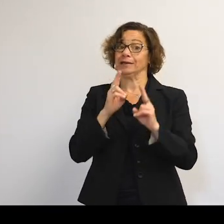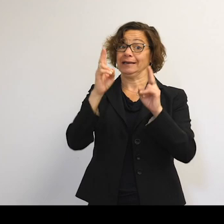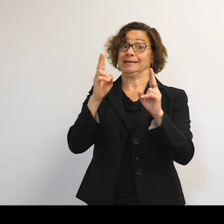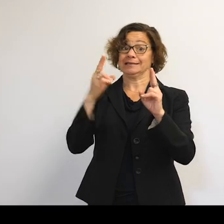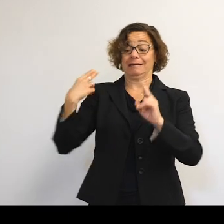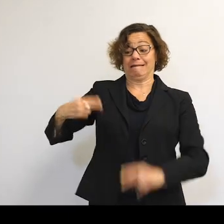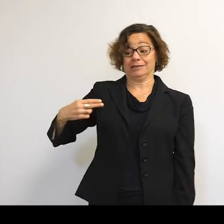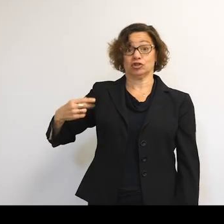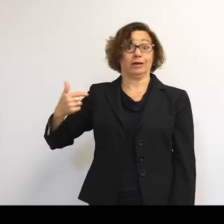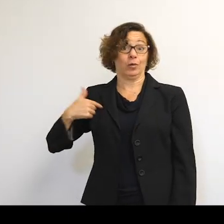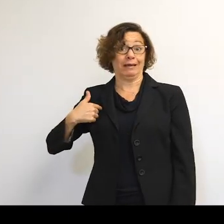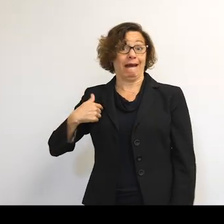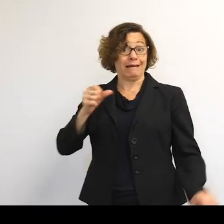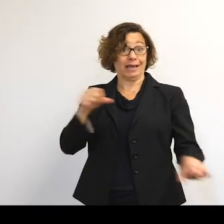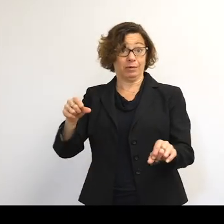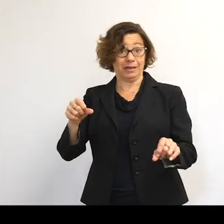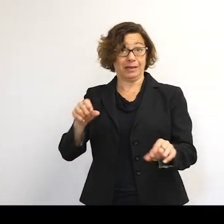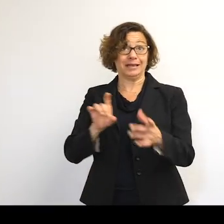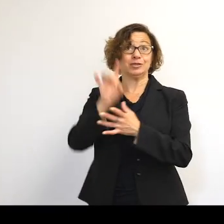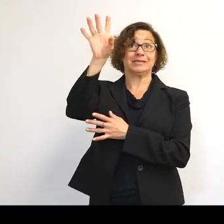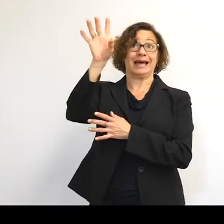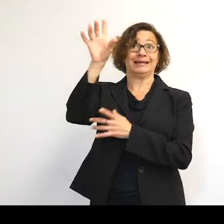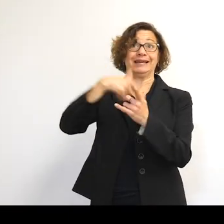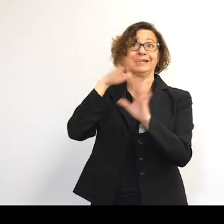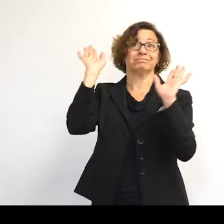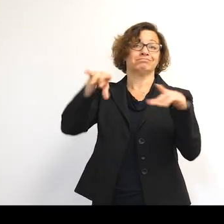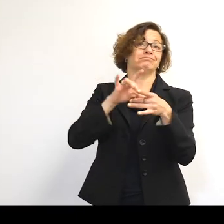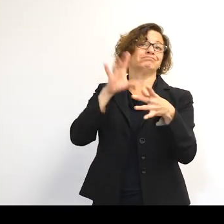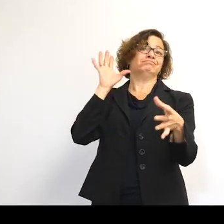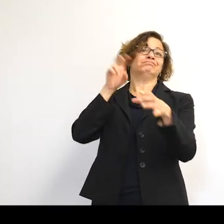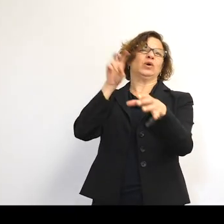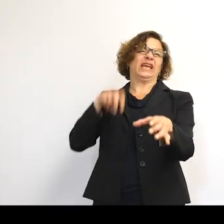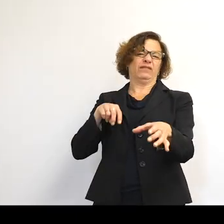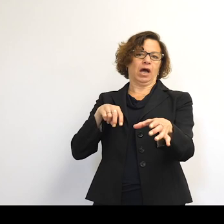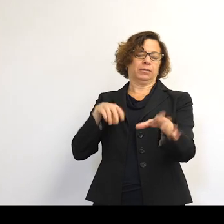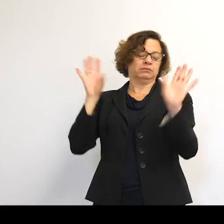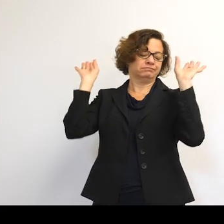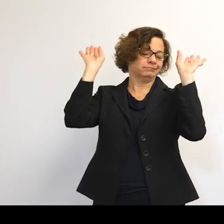to put things in orbit, only to give it up. I'm not sure that's a good thing or not, but we decided.